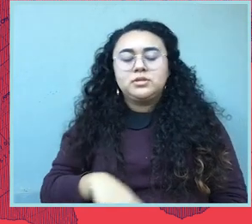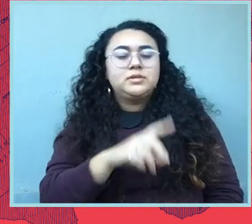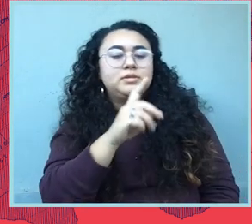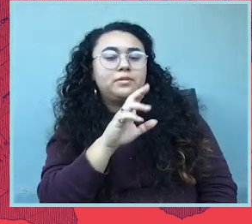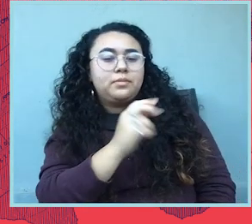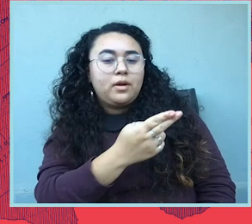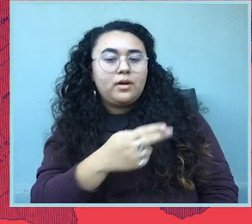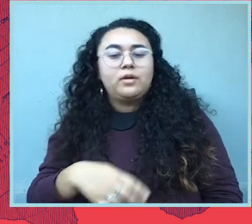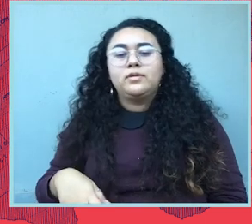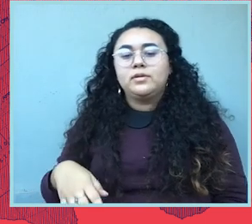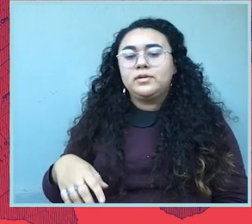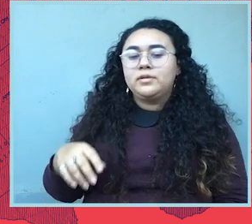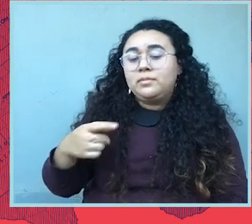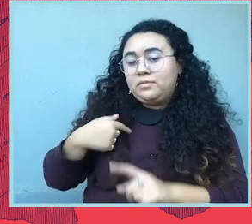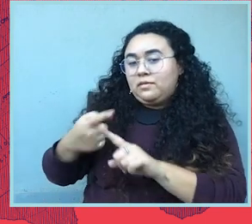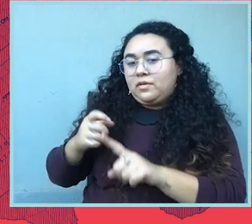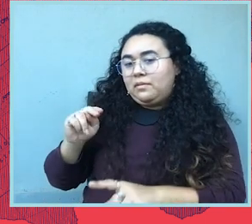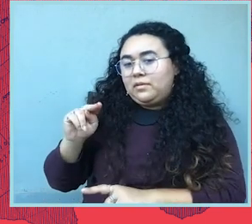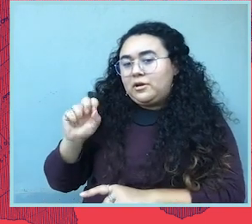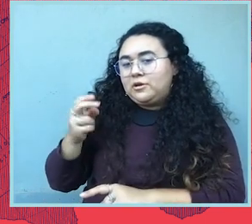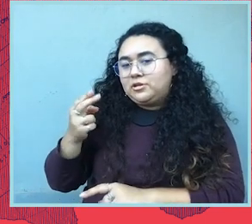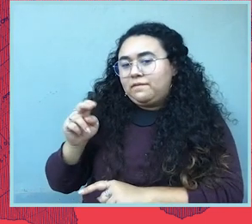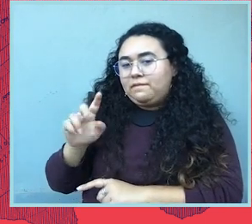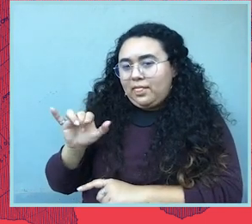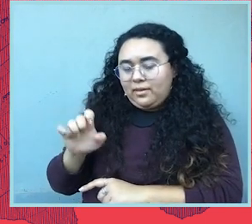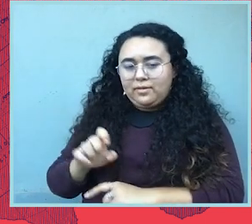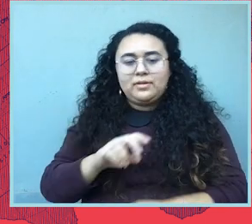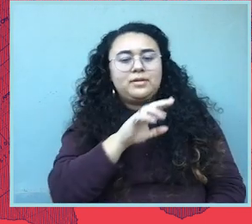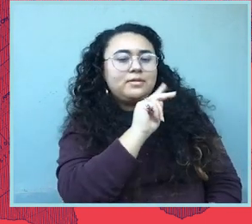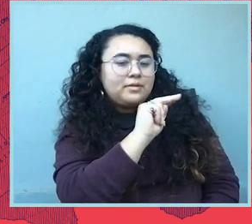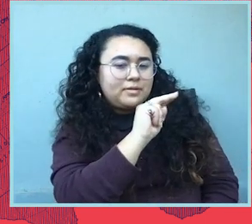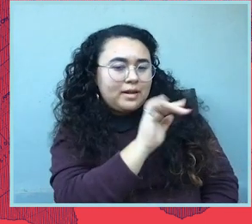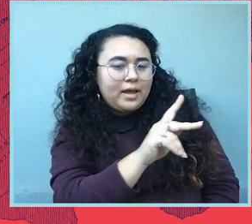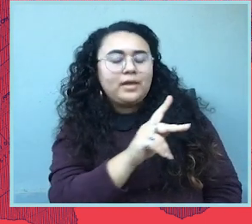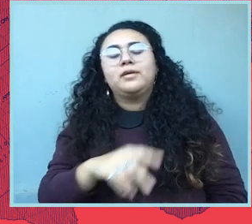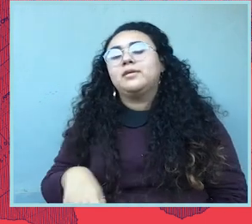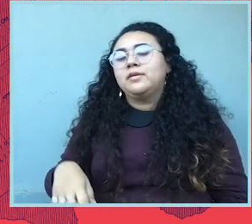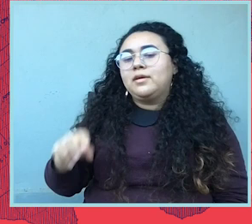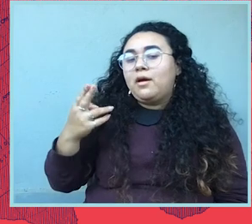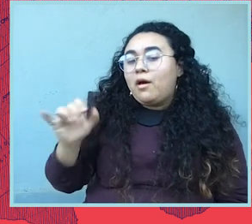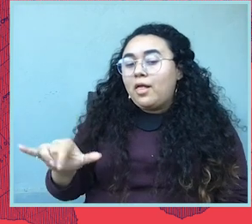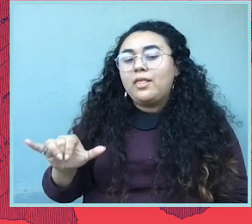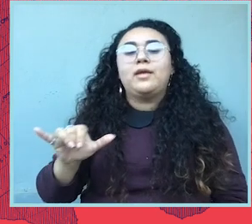Ruben from Ann Arbor Michigan. Debra from Alabama. I'm Seemi Rizvi from Nashville, Tennessee. I'm Nick from Cincinnati.